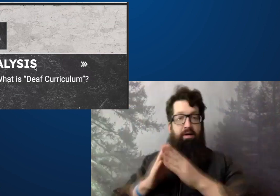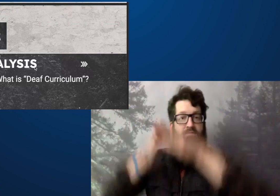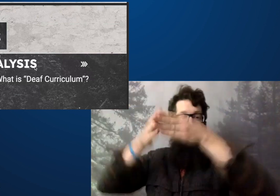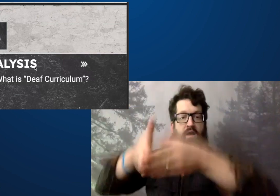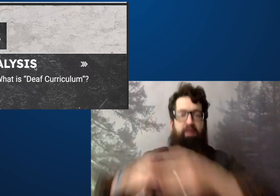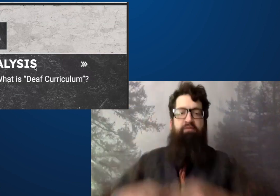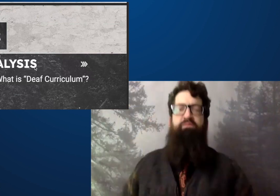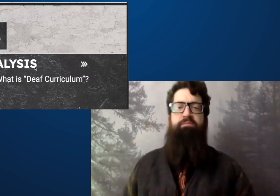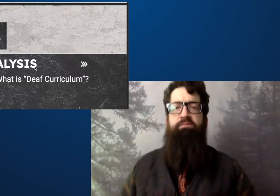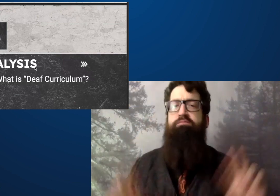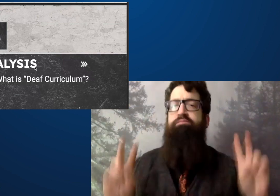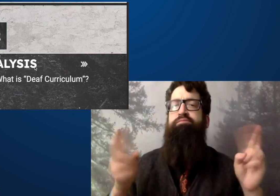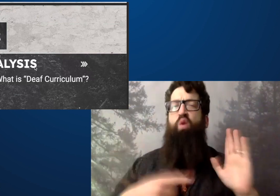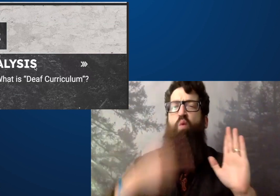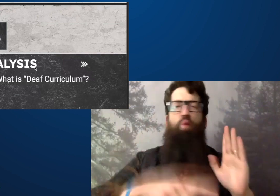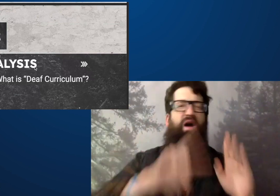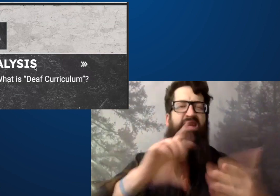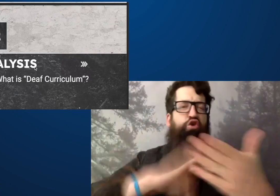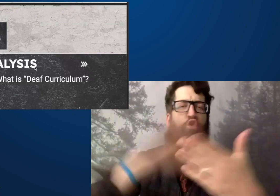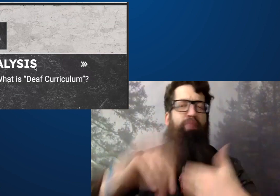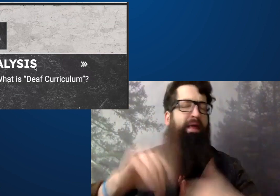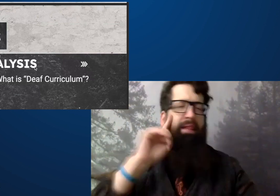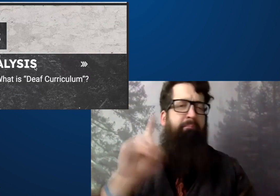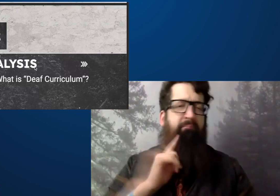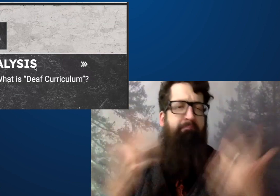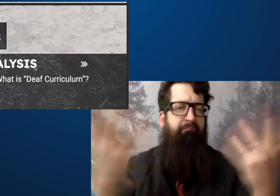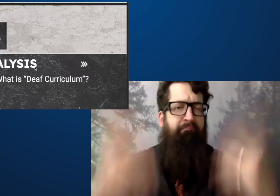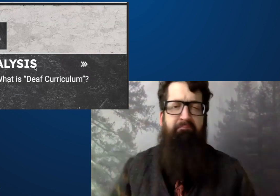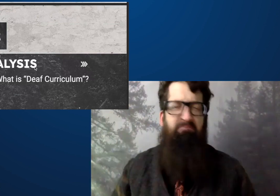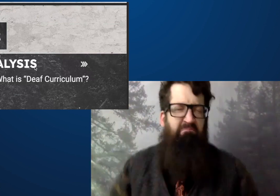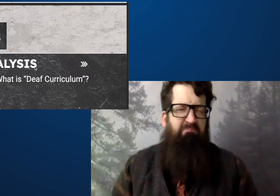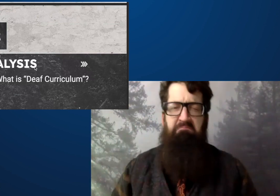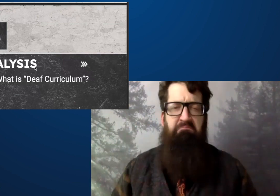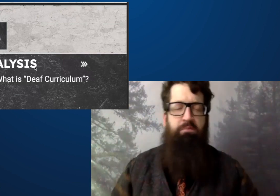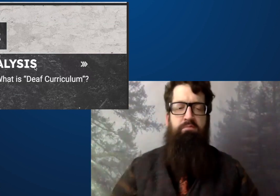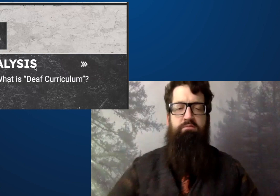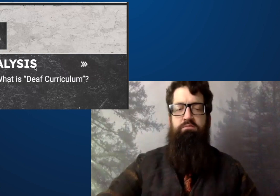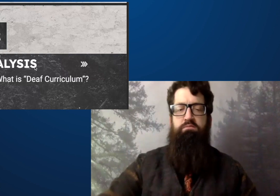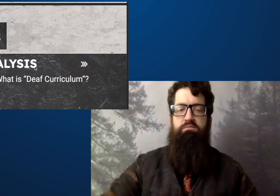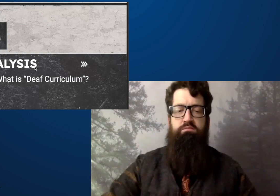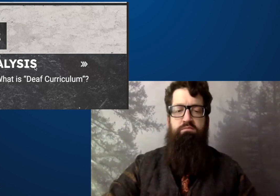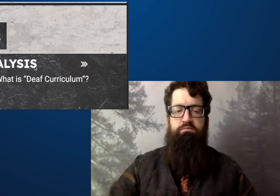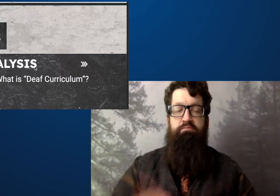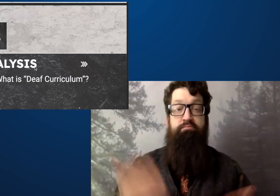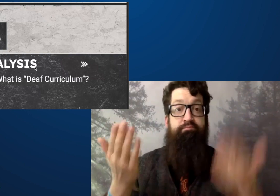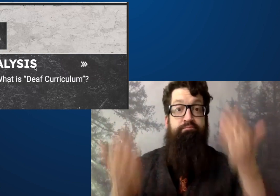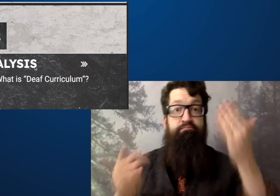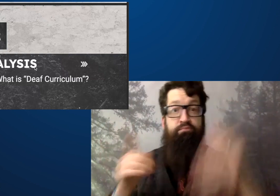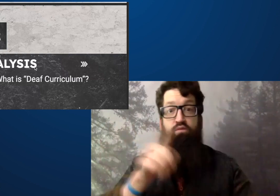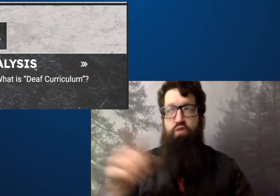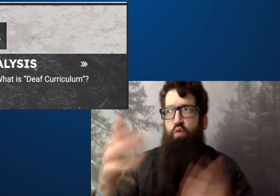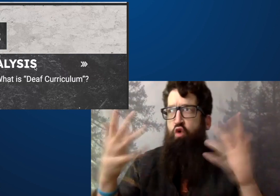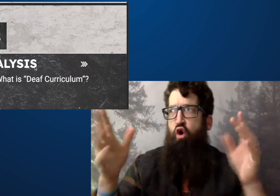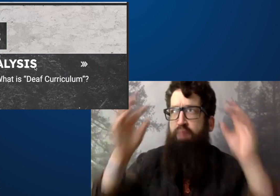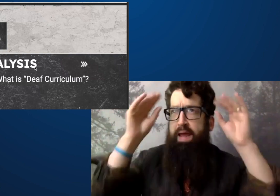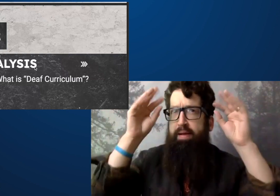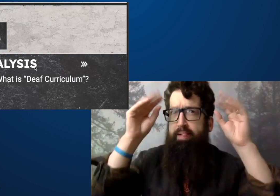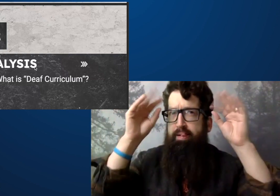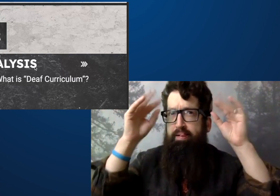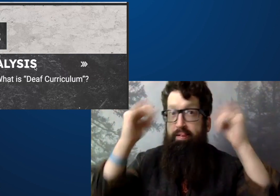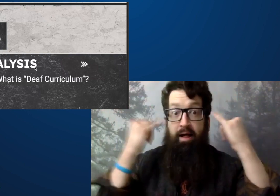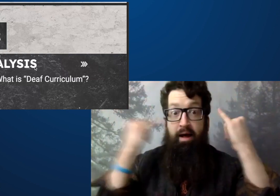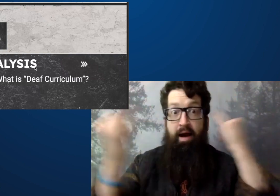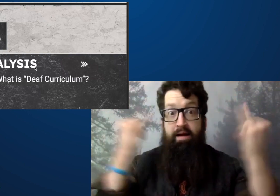and dive real deep into what is curriculum for the deaf or deaf curriculum.